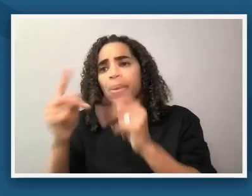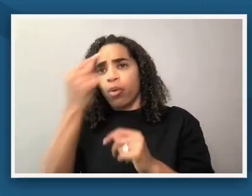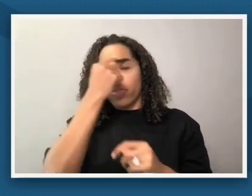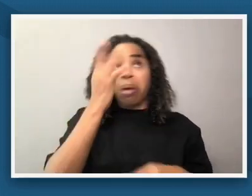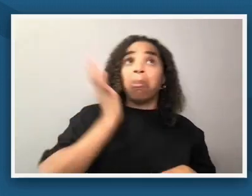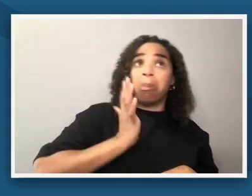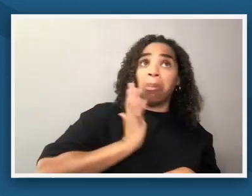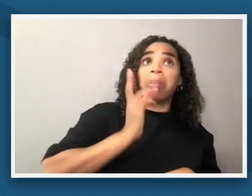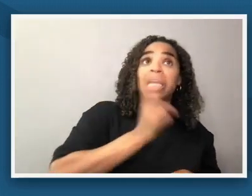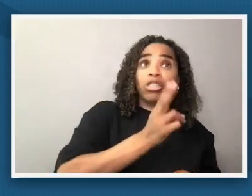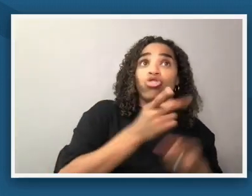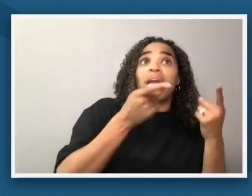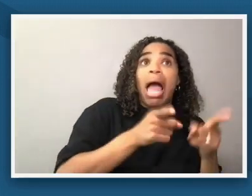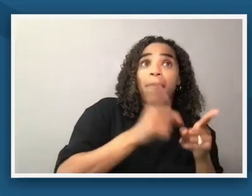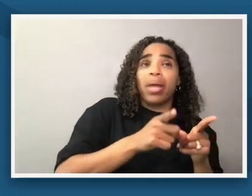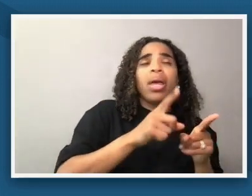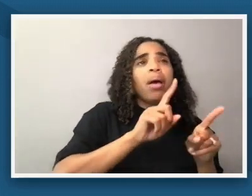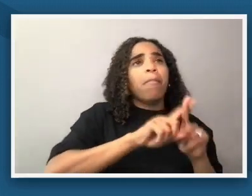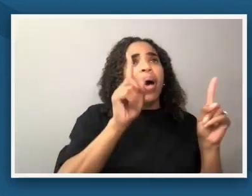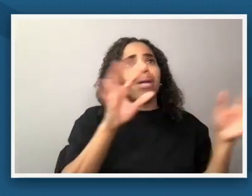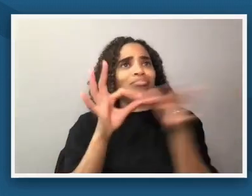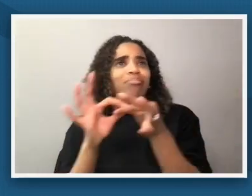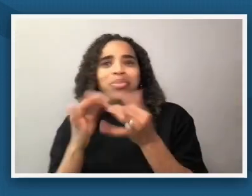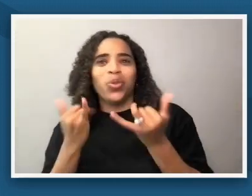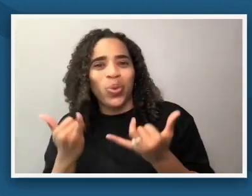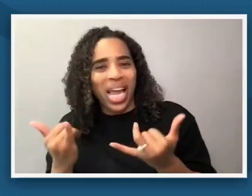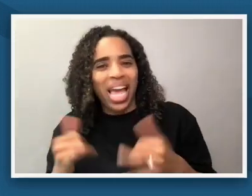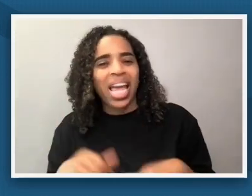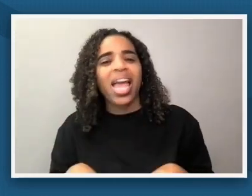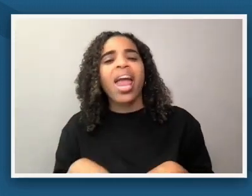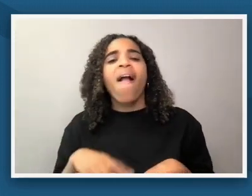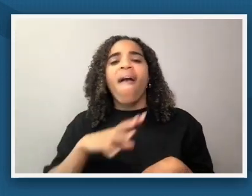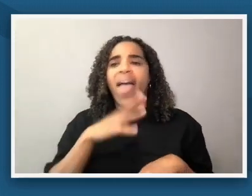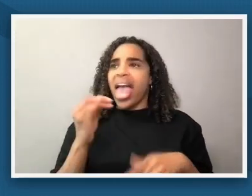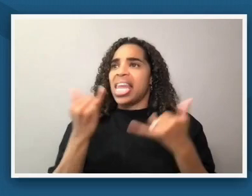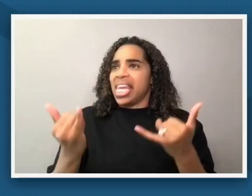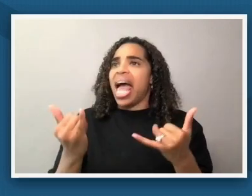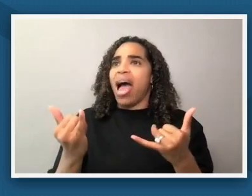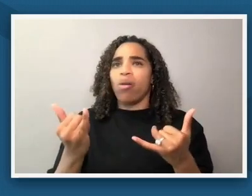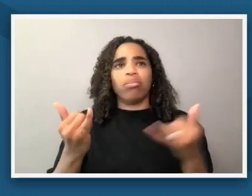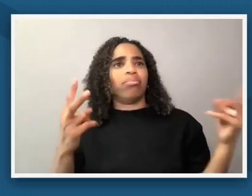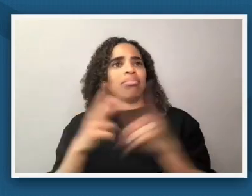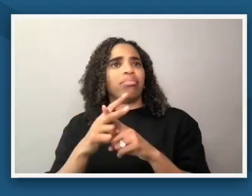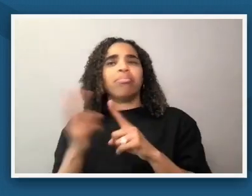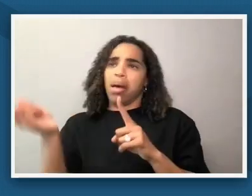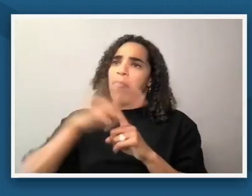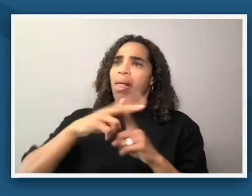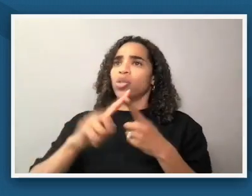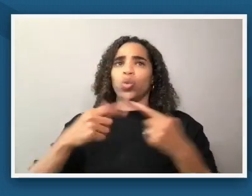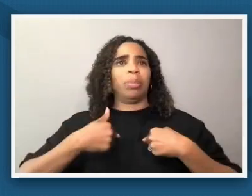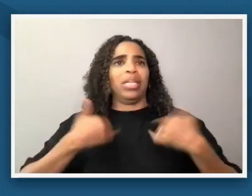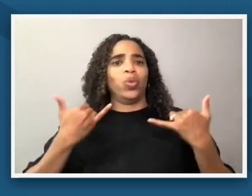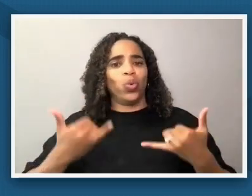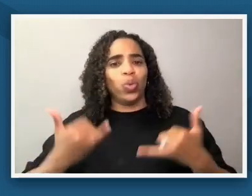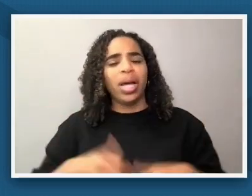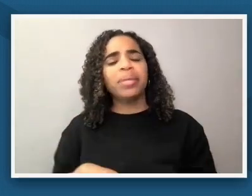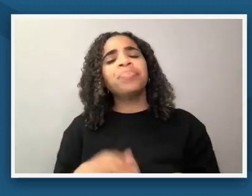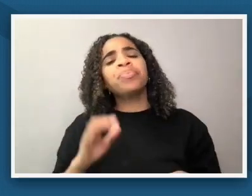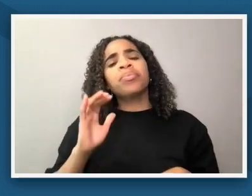but then leave feeling empowered to take their place in that historical arc we really wanted people to see